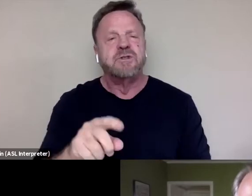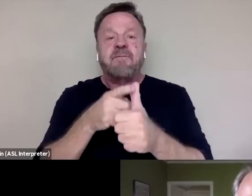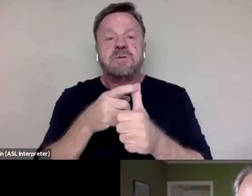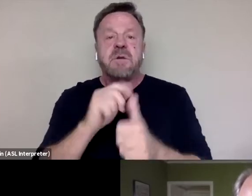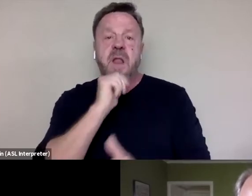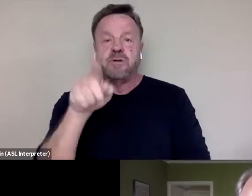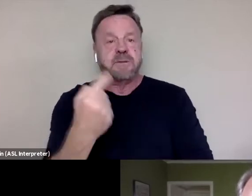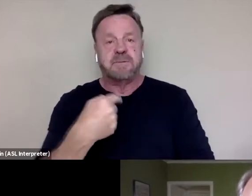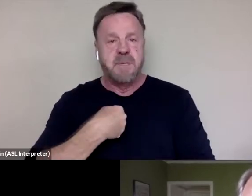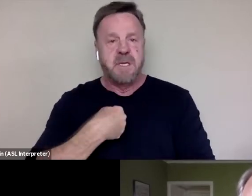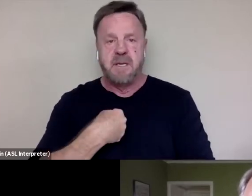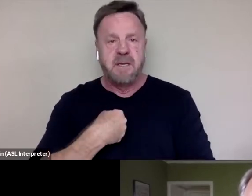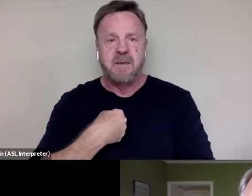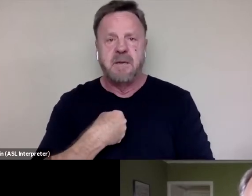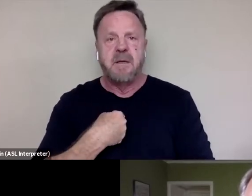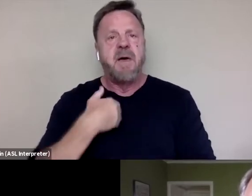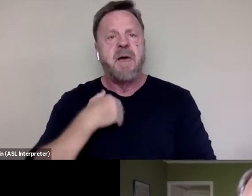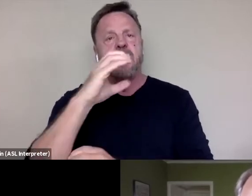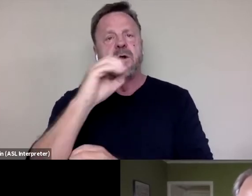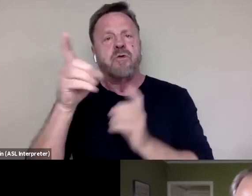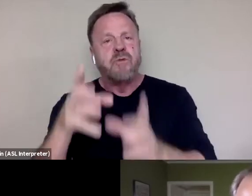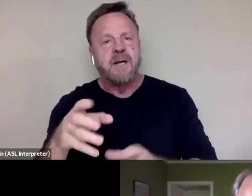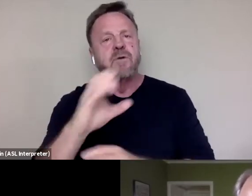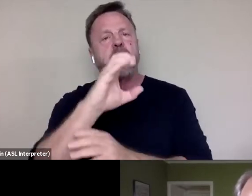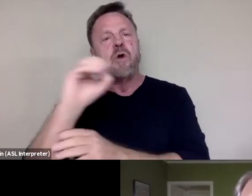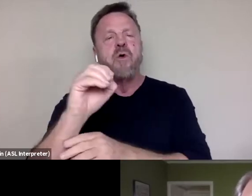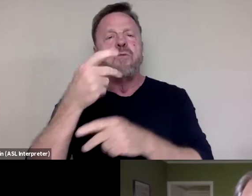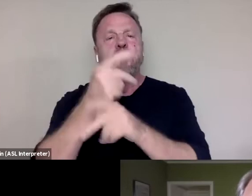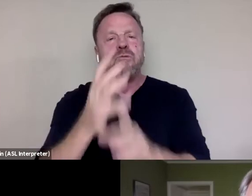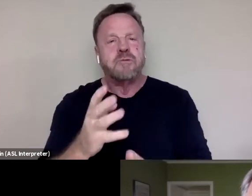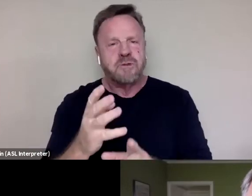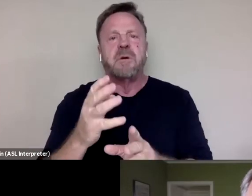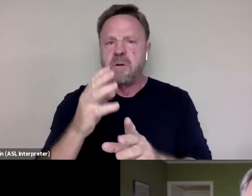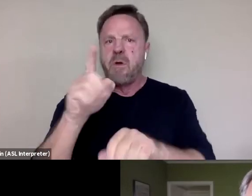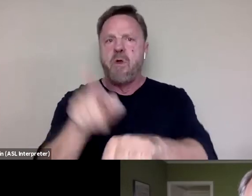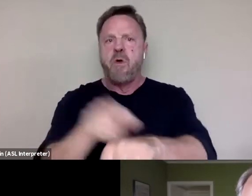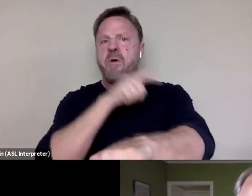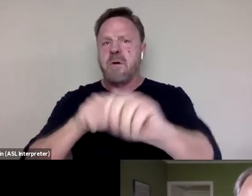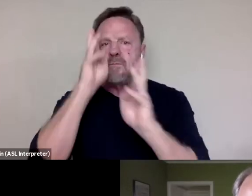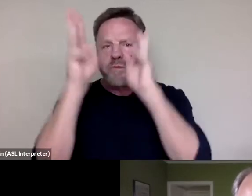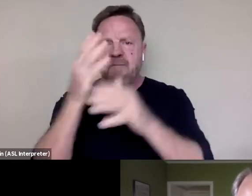I had a co-director, a co-producer, a long-time creative partner, Amy Ziering,